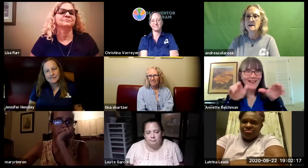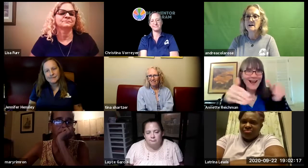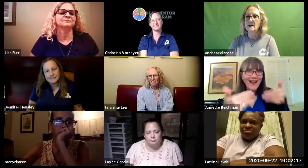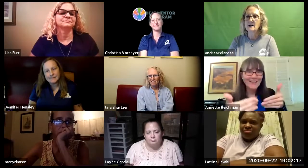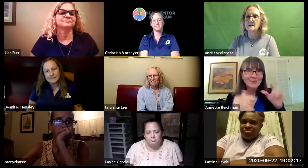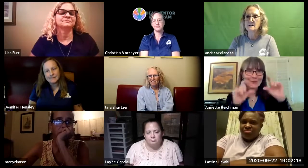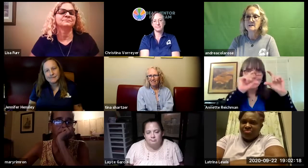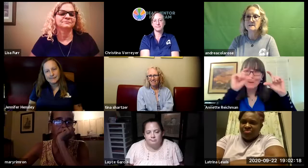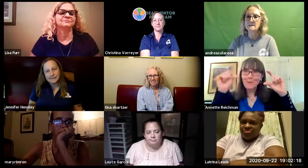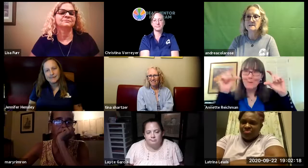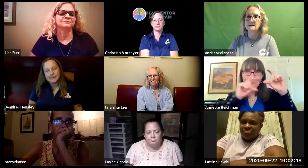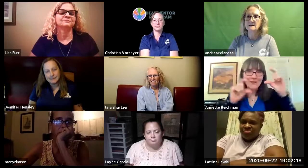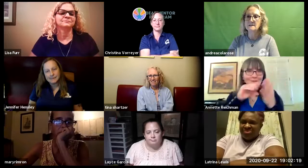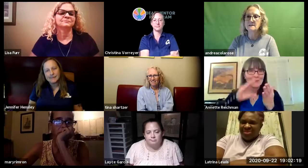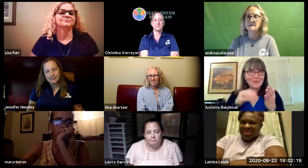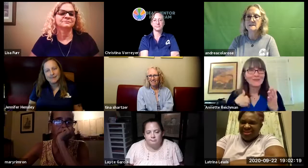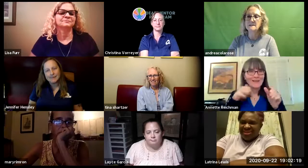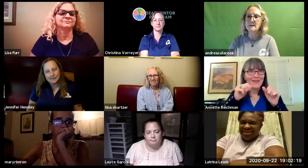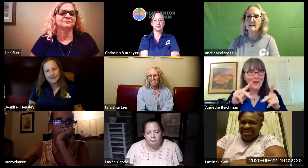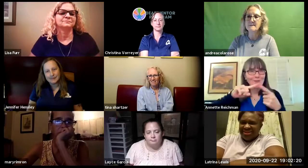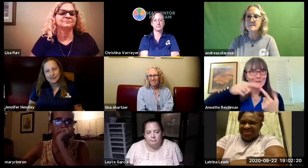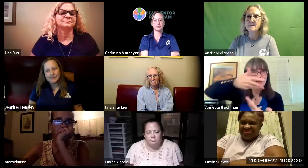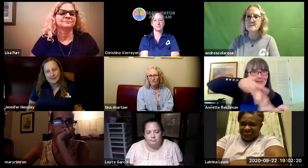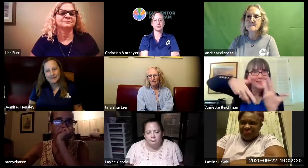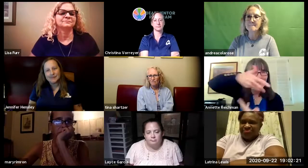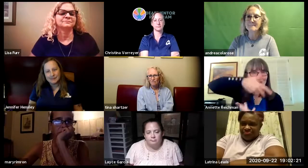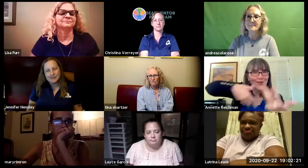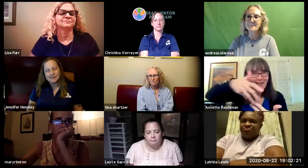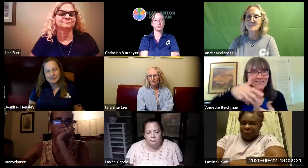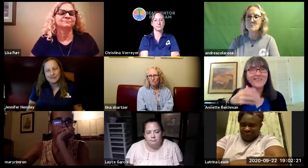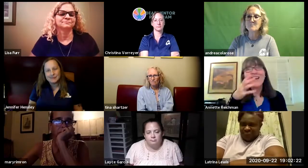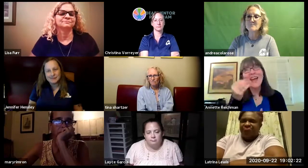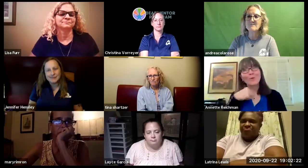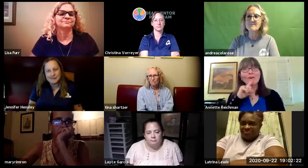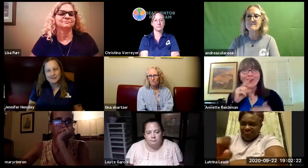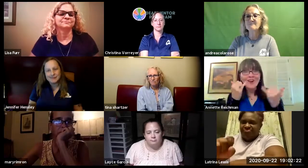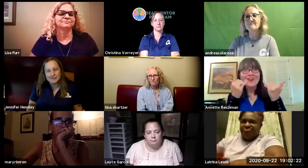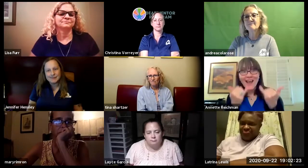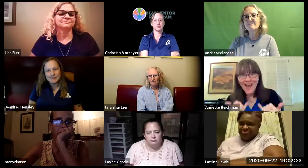taking place on an online format this is how they are